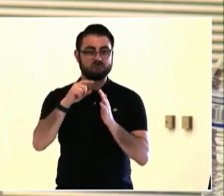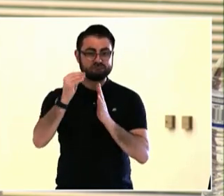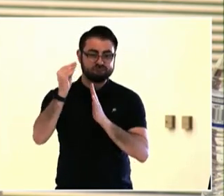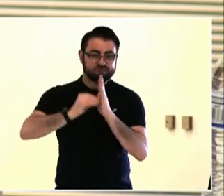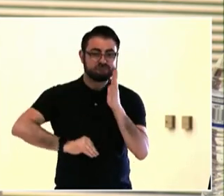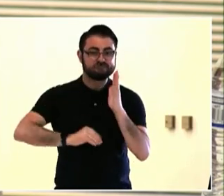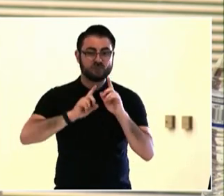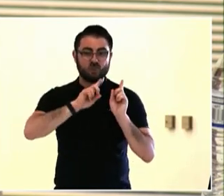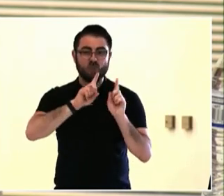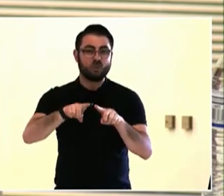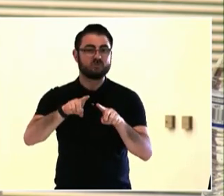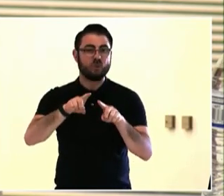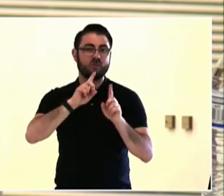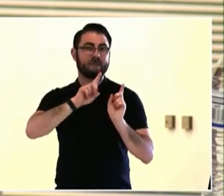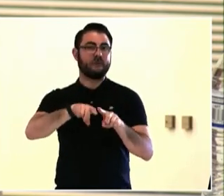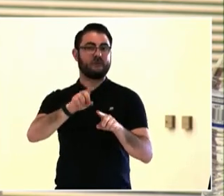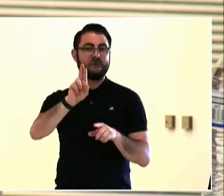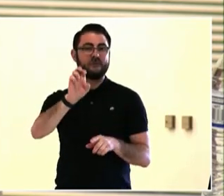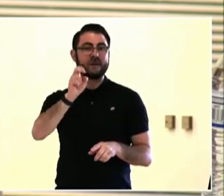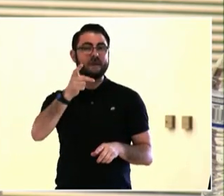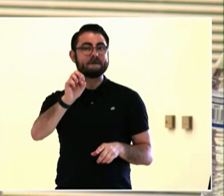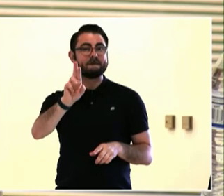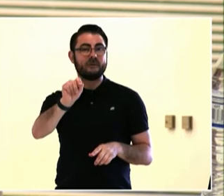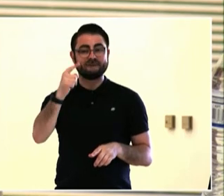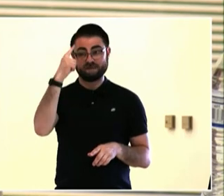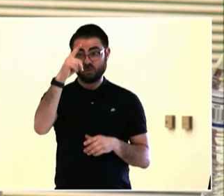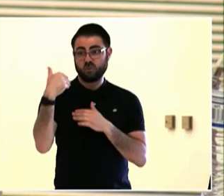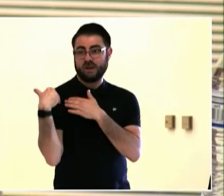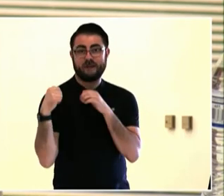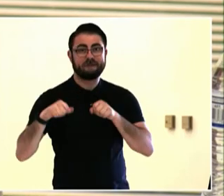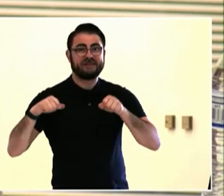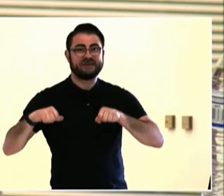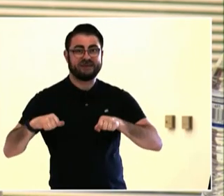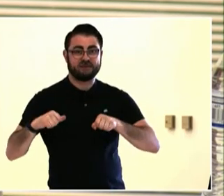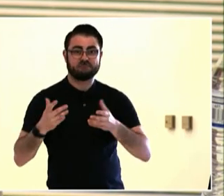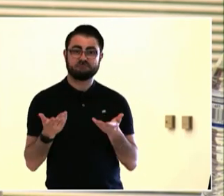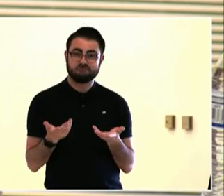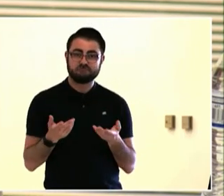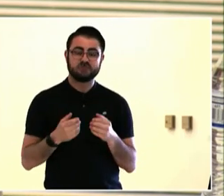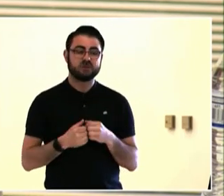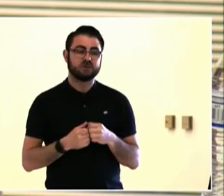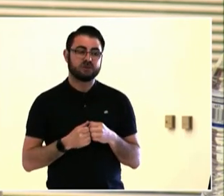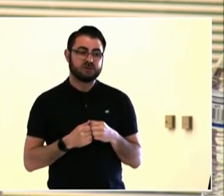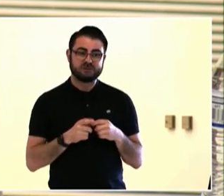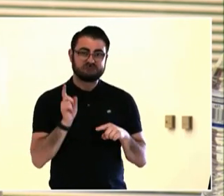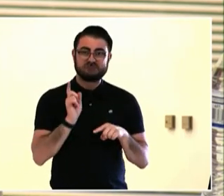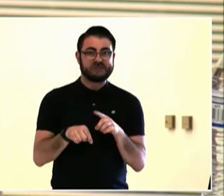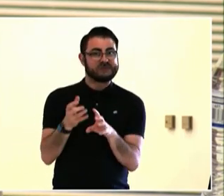A good explanation why we didn't have what we asked for. And the fourth characteristic I